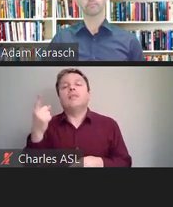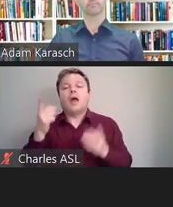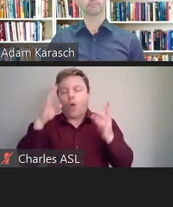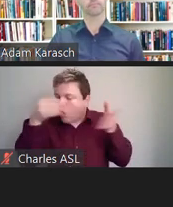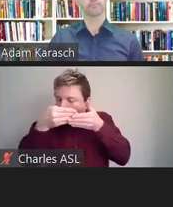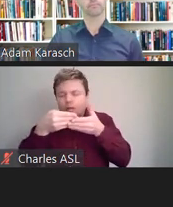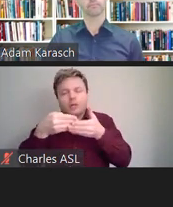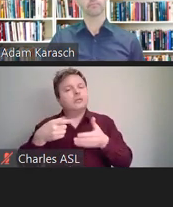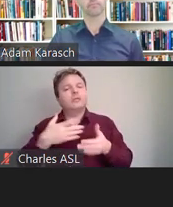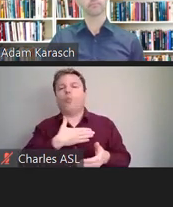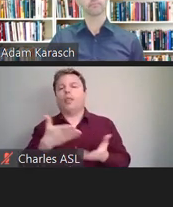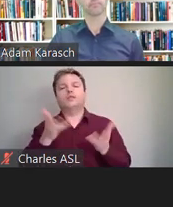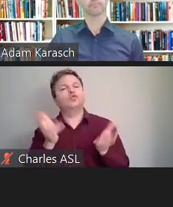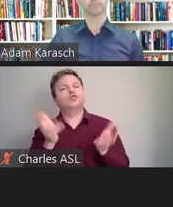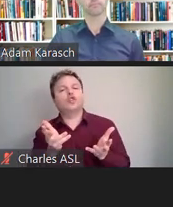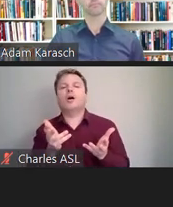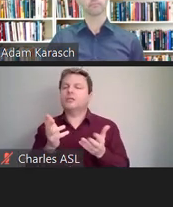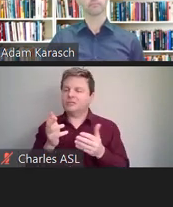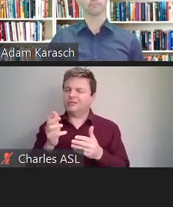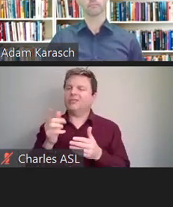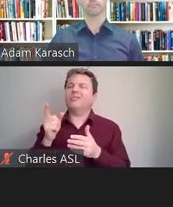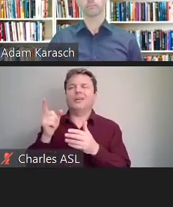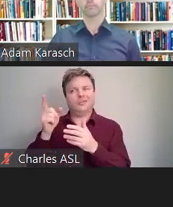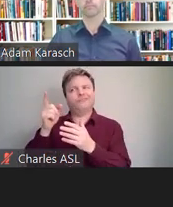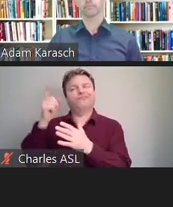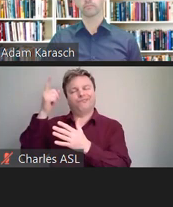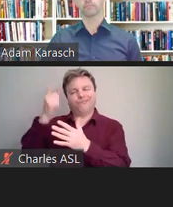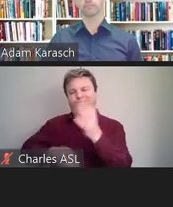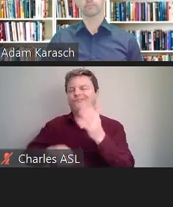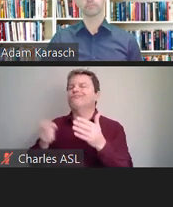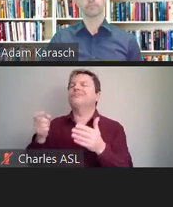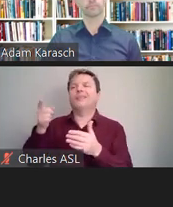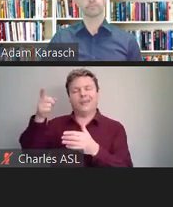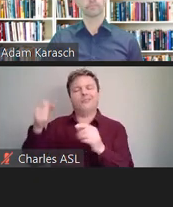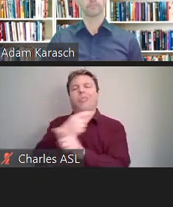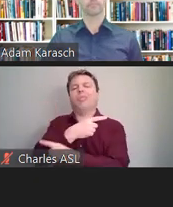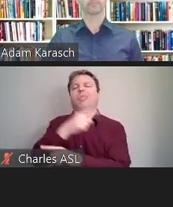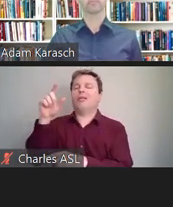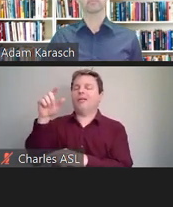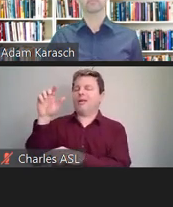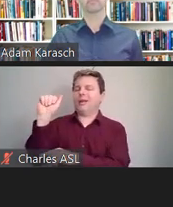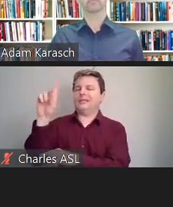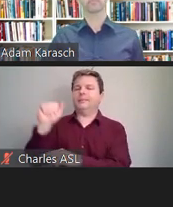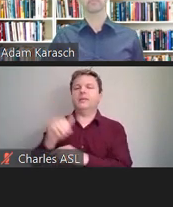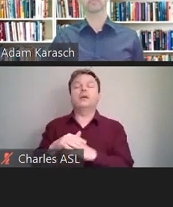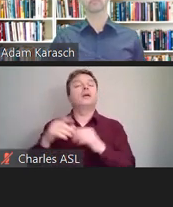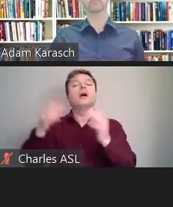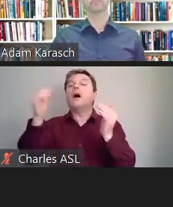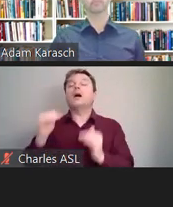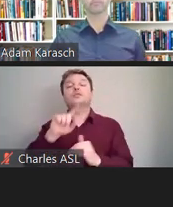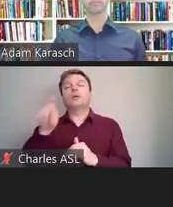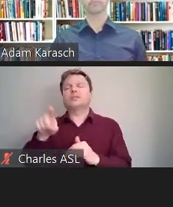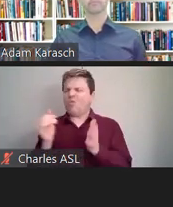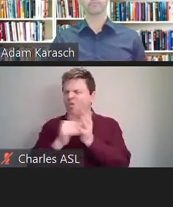All right, and then finally, a very common question we get asked is, well, so what? What if we do it wrong?